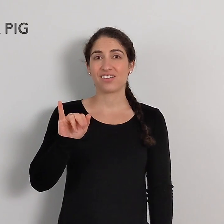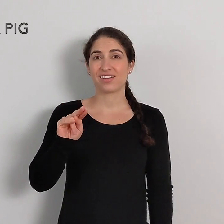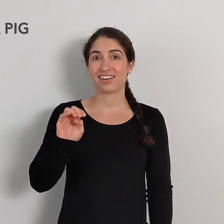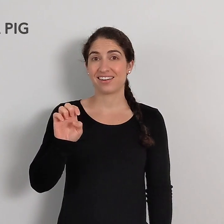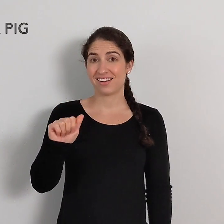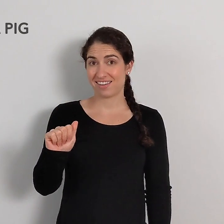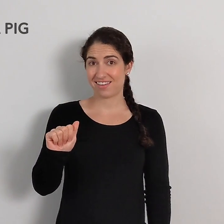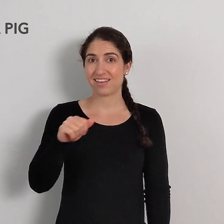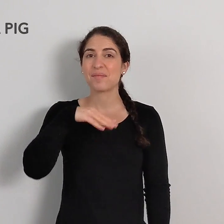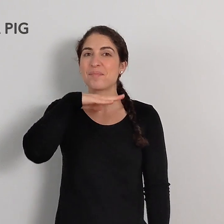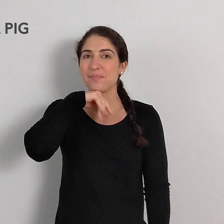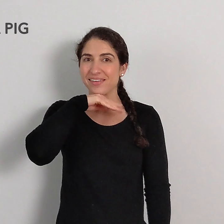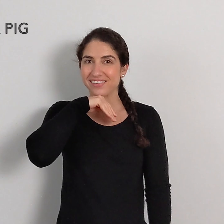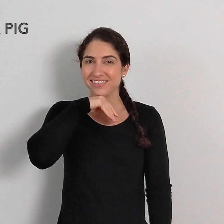GUINEA PIG